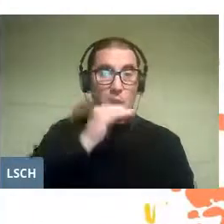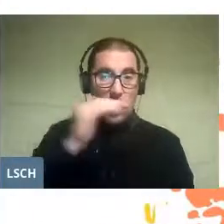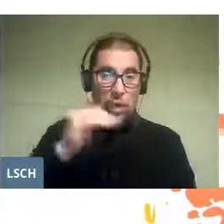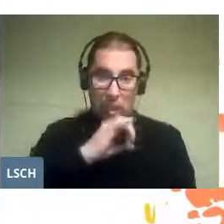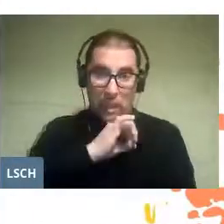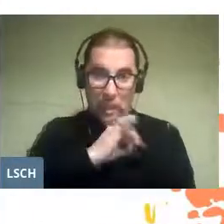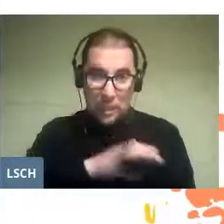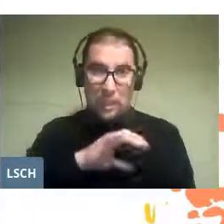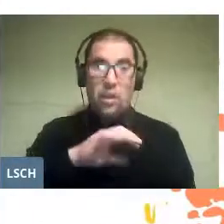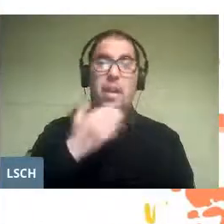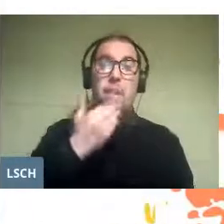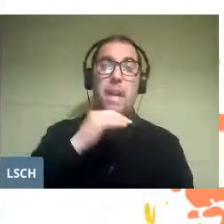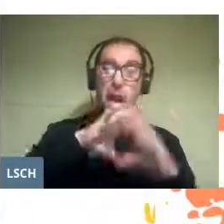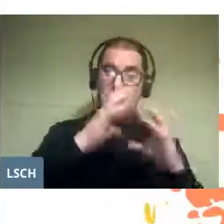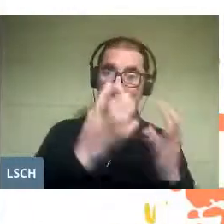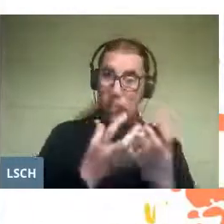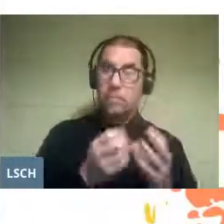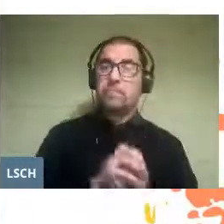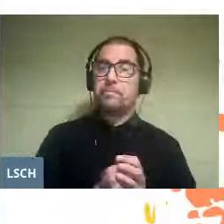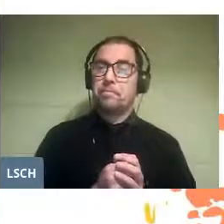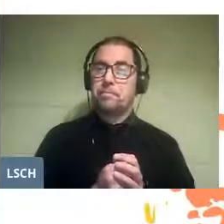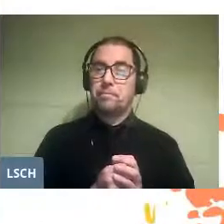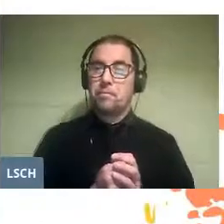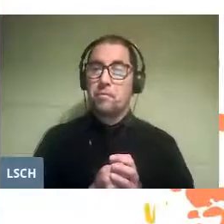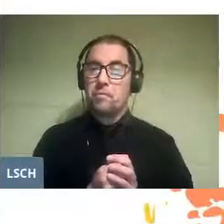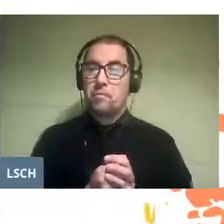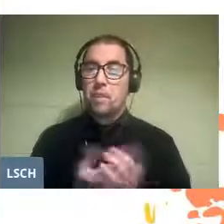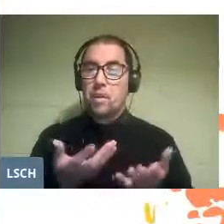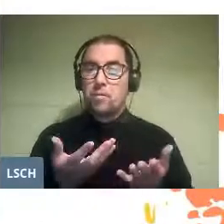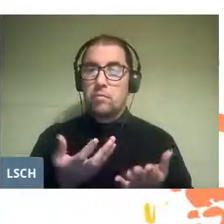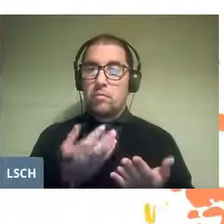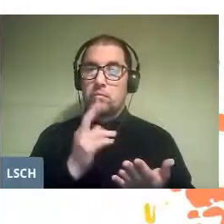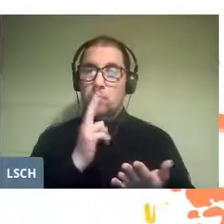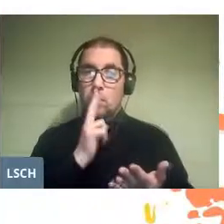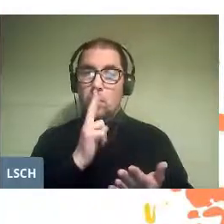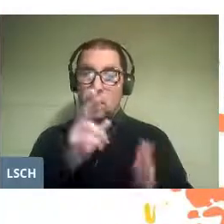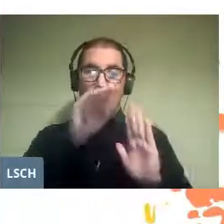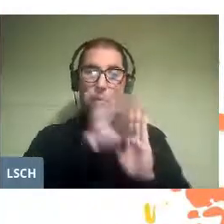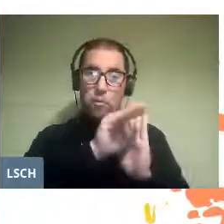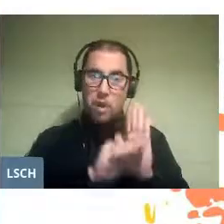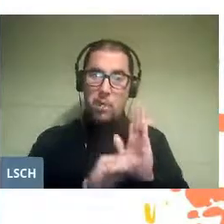and in the world, let us say that the results of educational programs